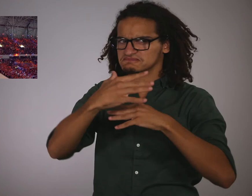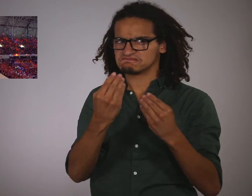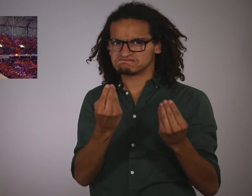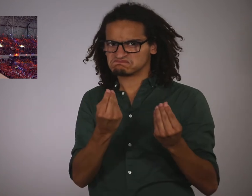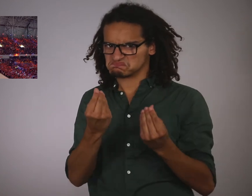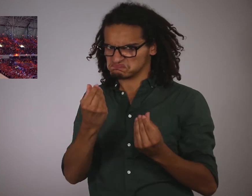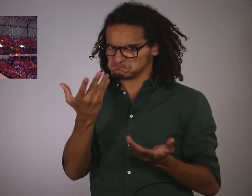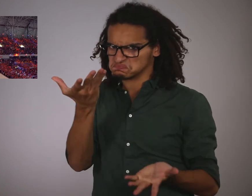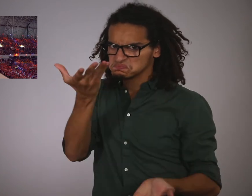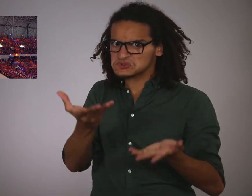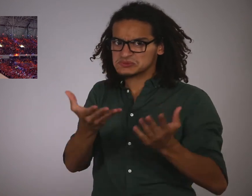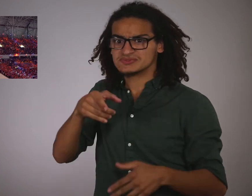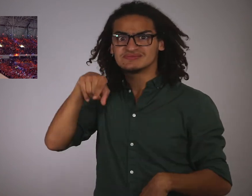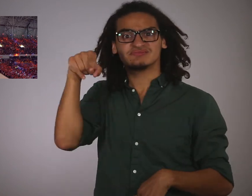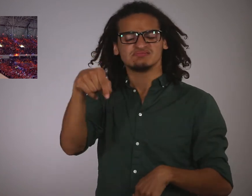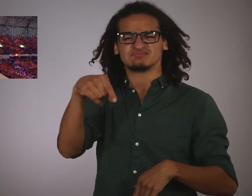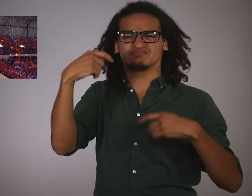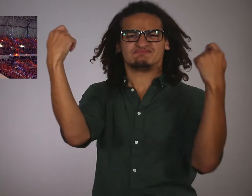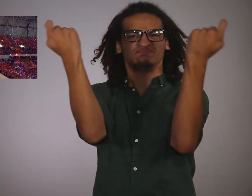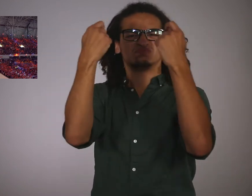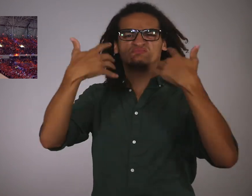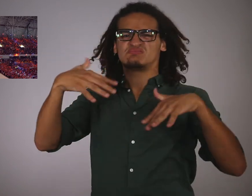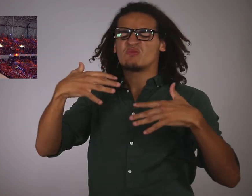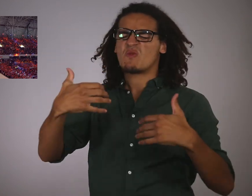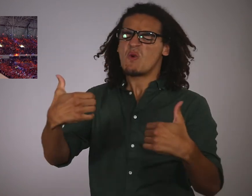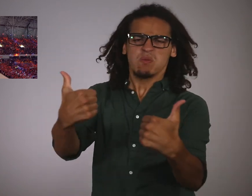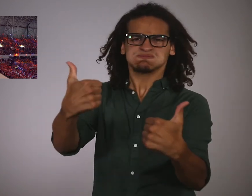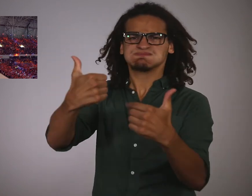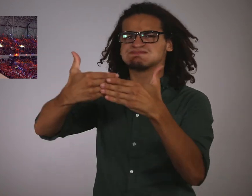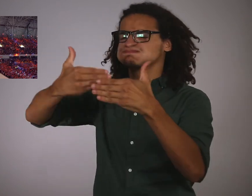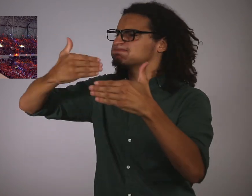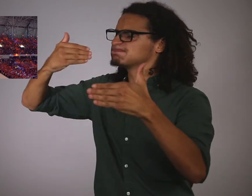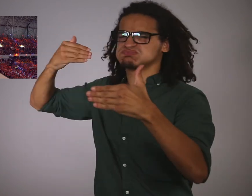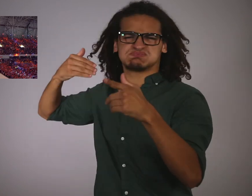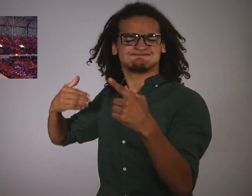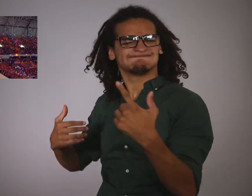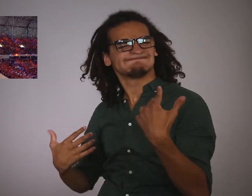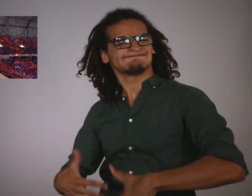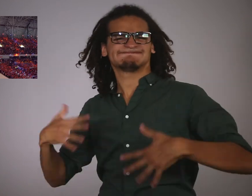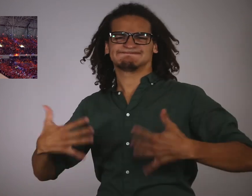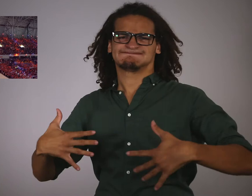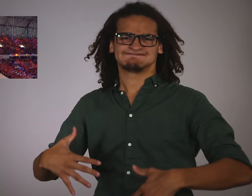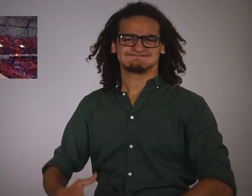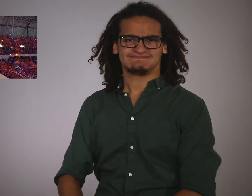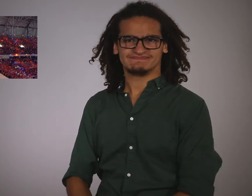It was arguably one of the biggest in Deaflympics history!